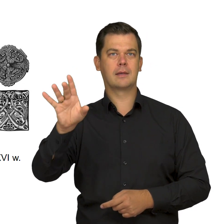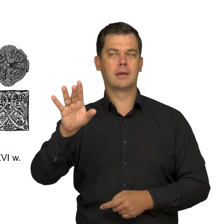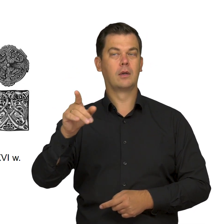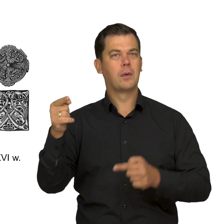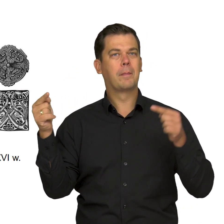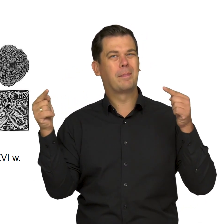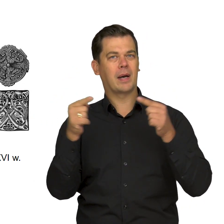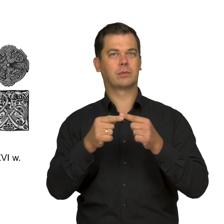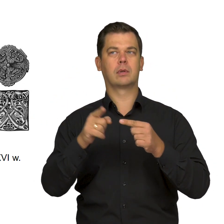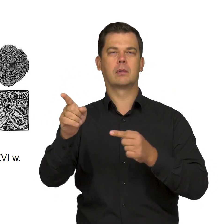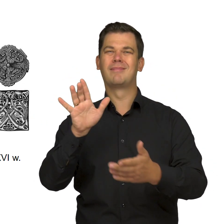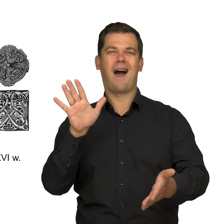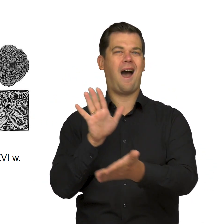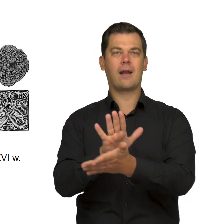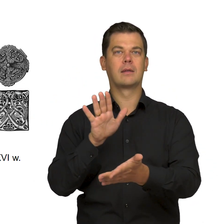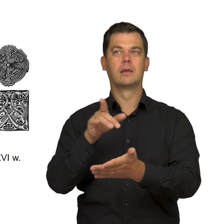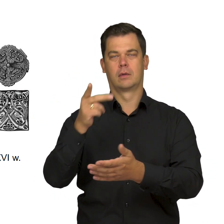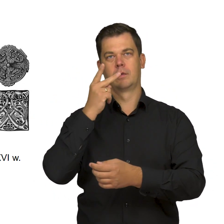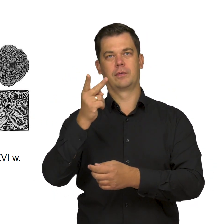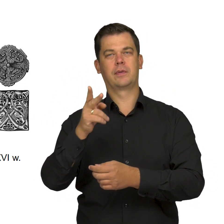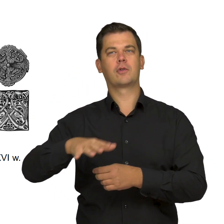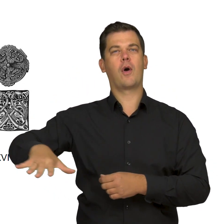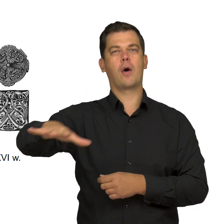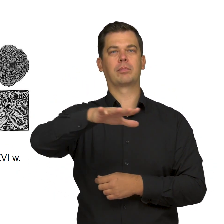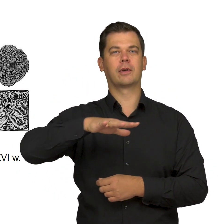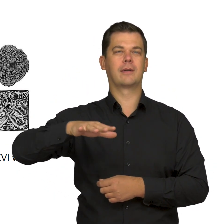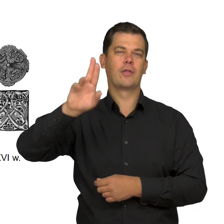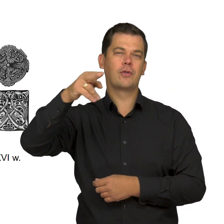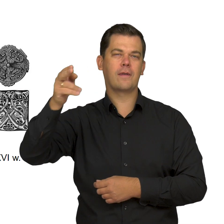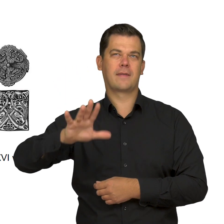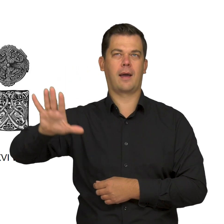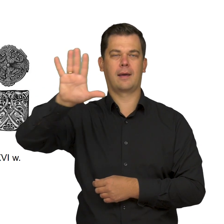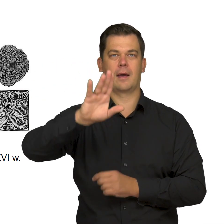which is typical for Nordic countries.